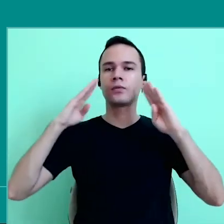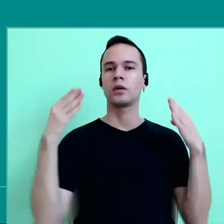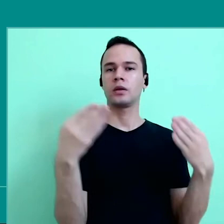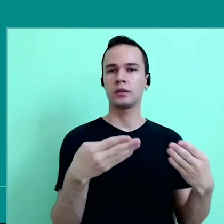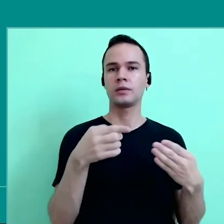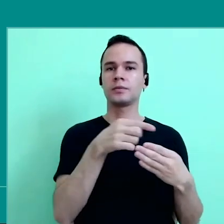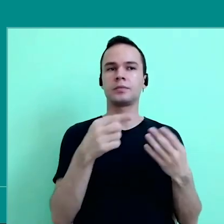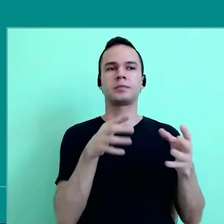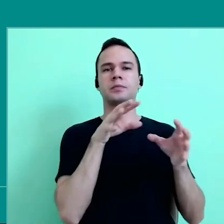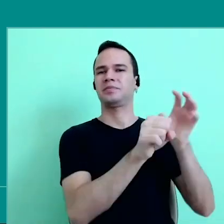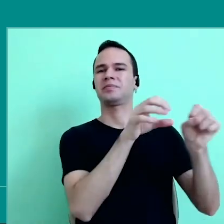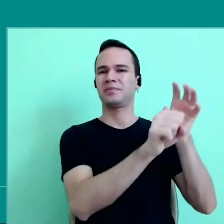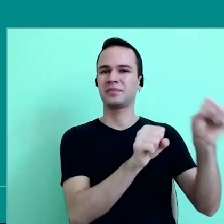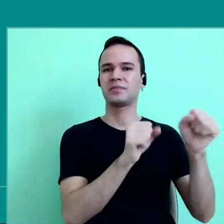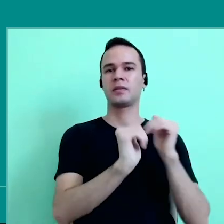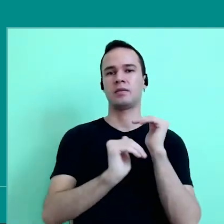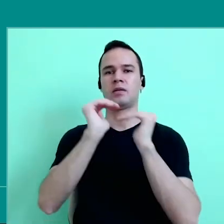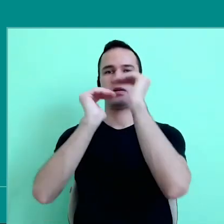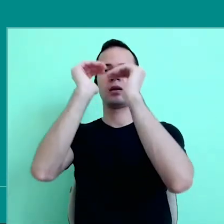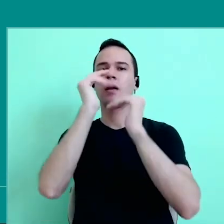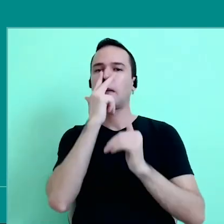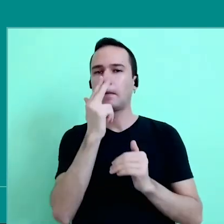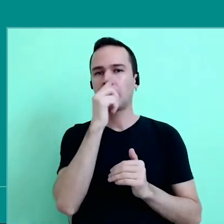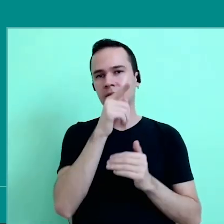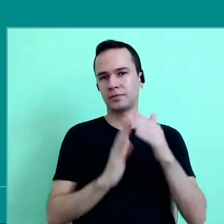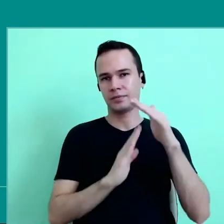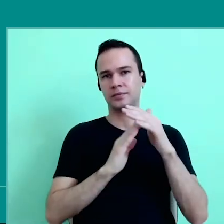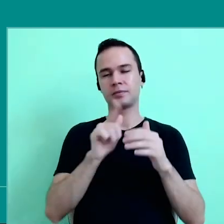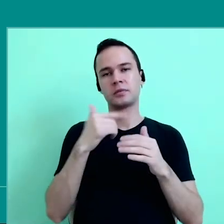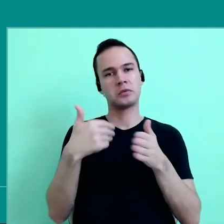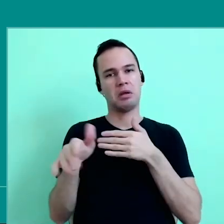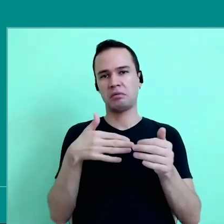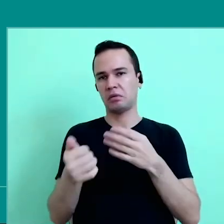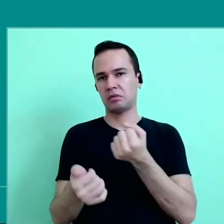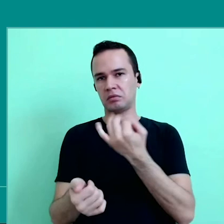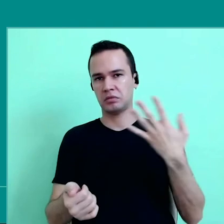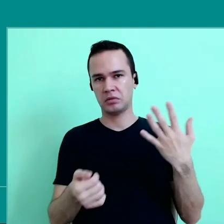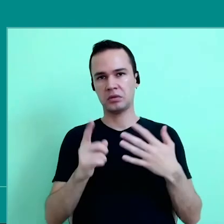in the extraction, in the growth that seemed unlimited, no matter what the cost, inequality didn't matter.